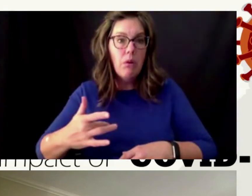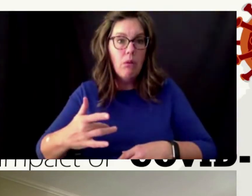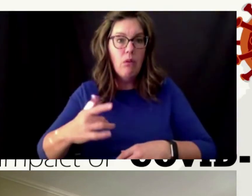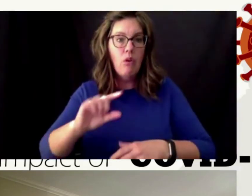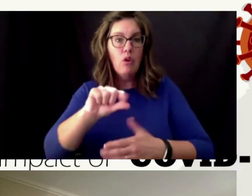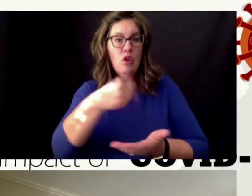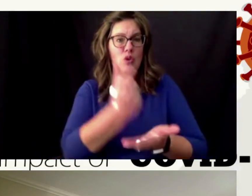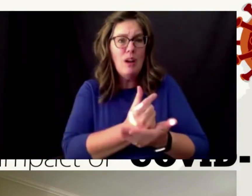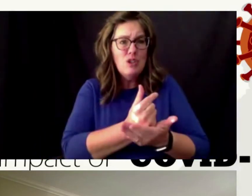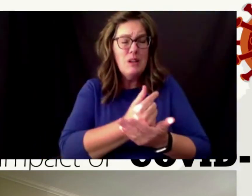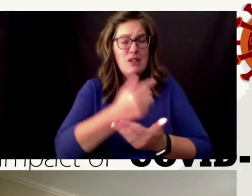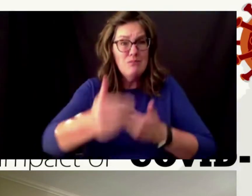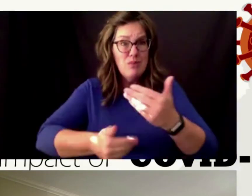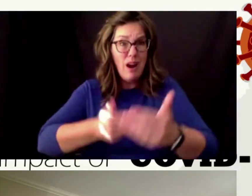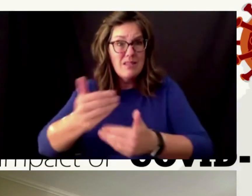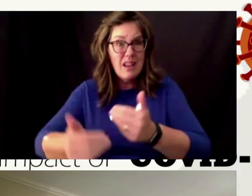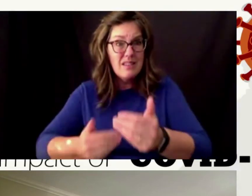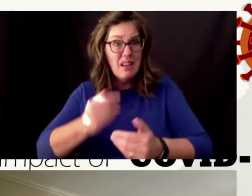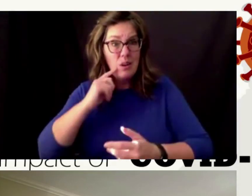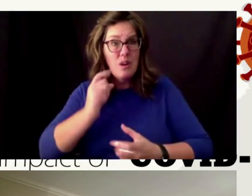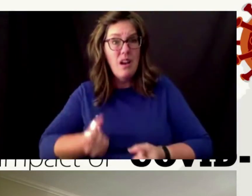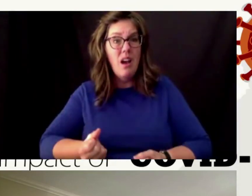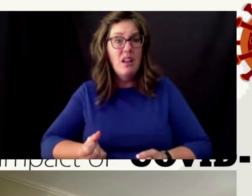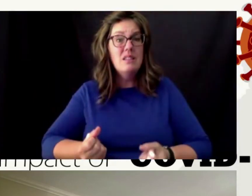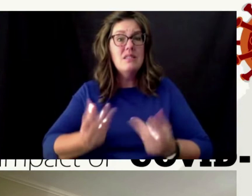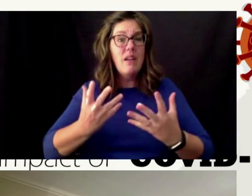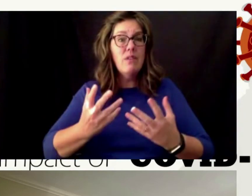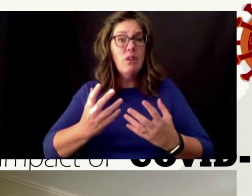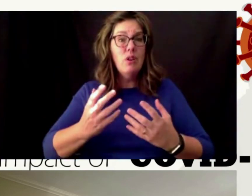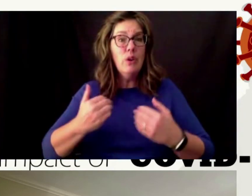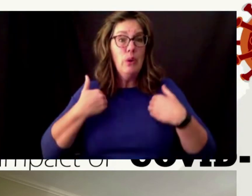there are a number of youth who don't go on to college that may be the only graduation they're